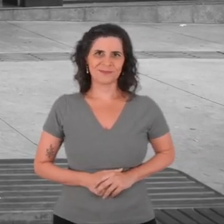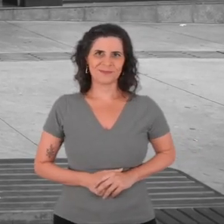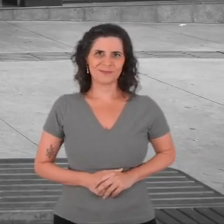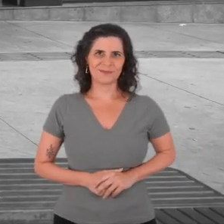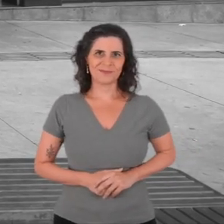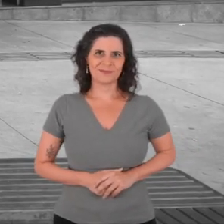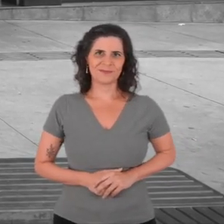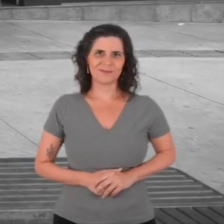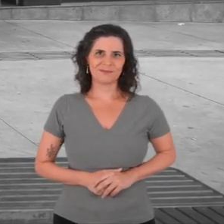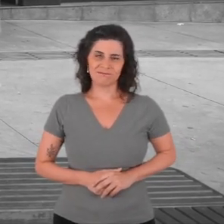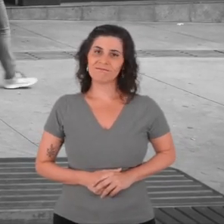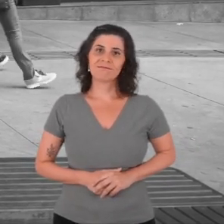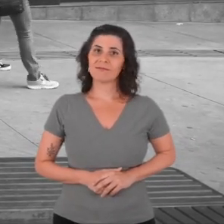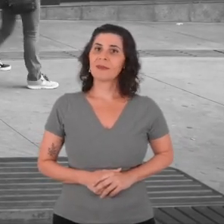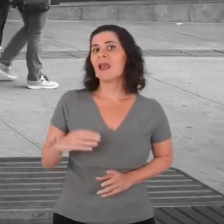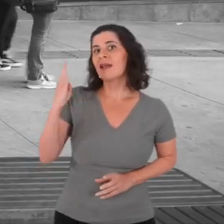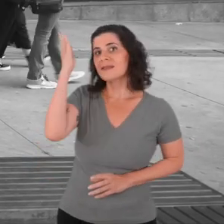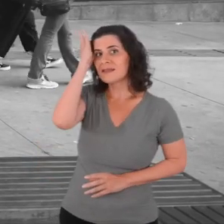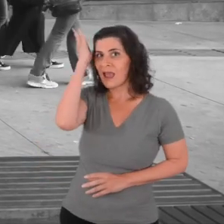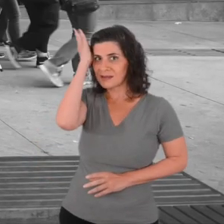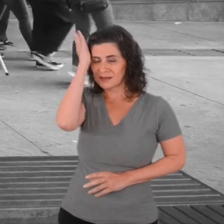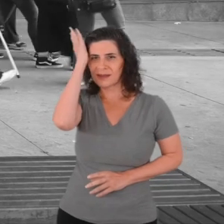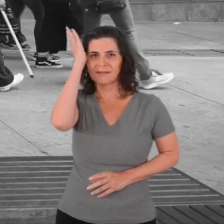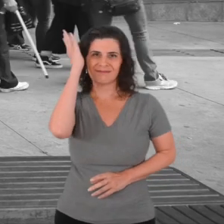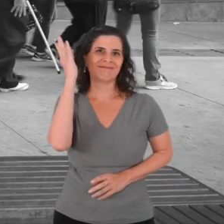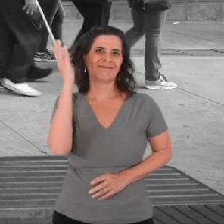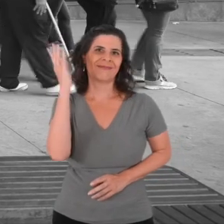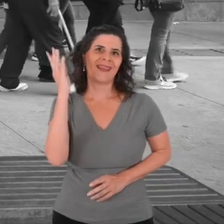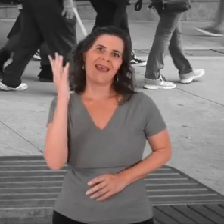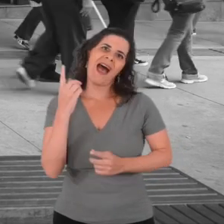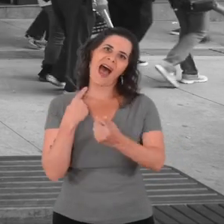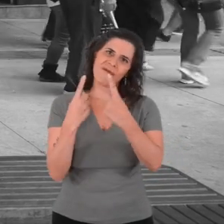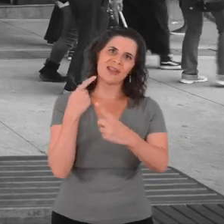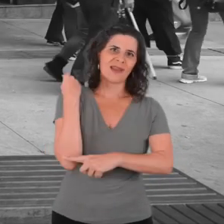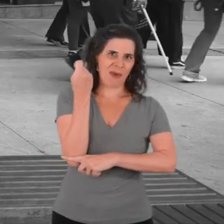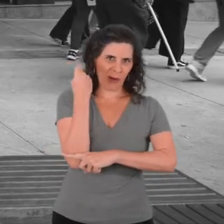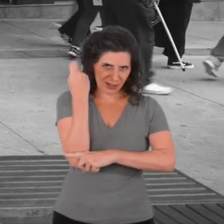Sesc Paulista, a building with several theaters,